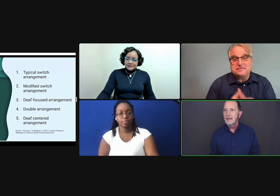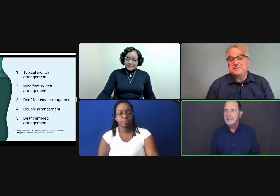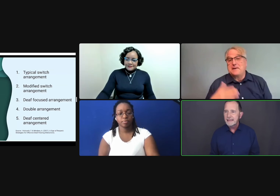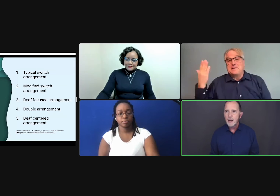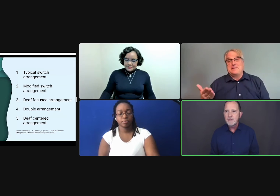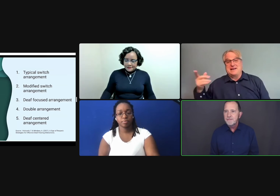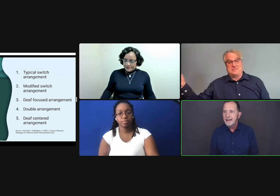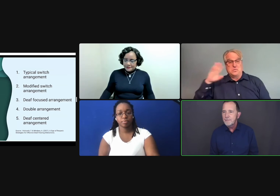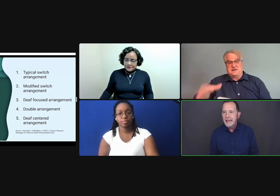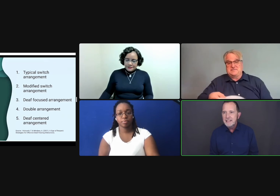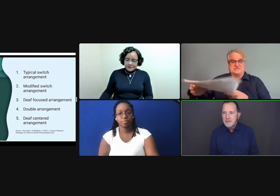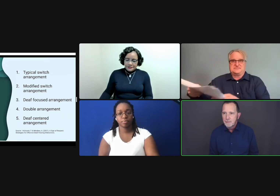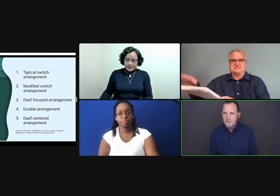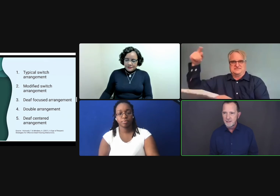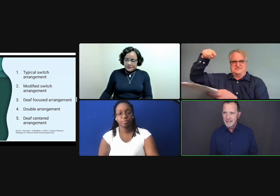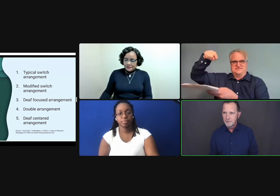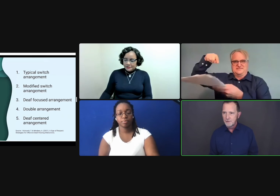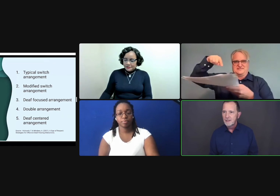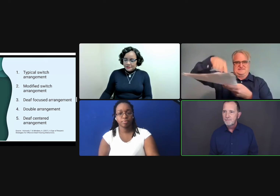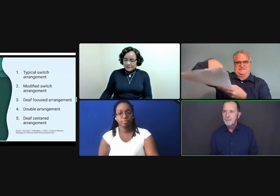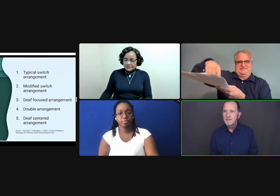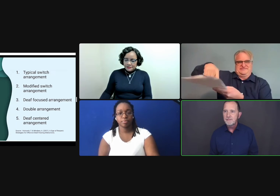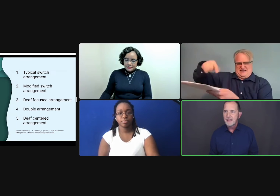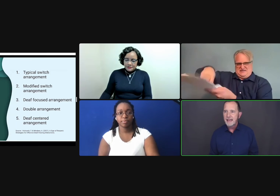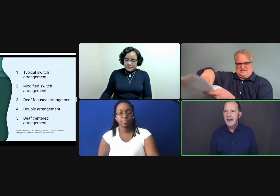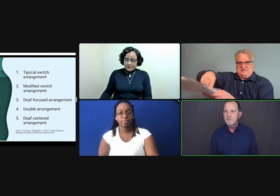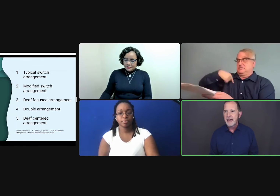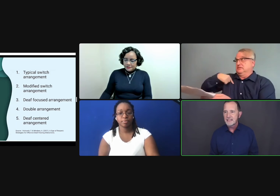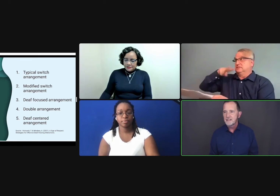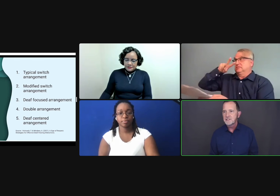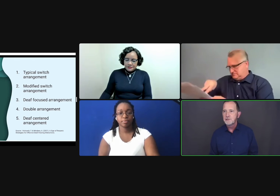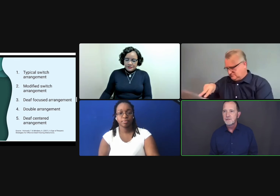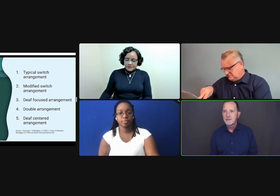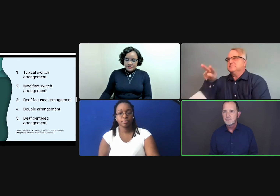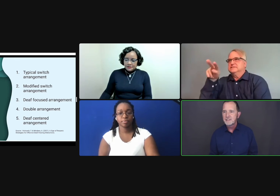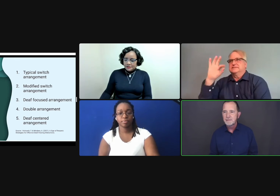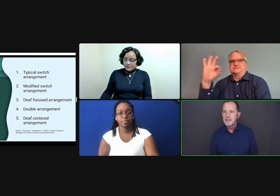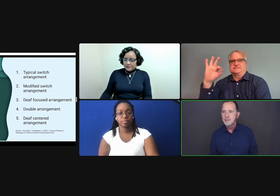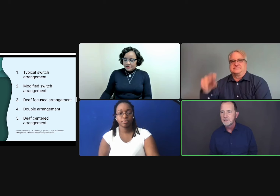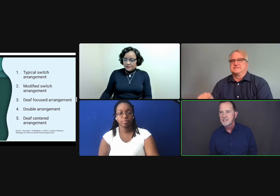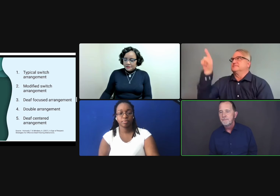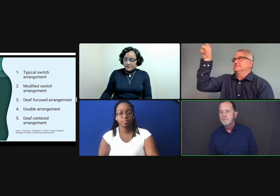And they can help me find the page number, for example. Maybe if they have access to the printed materials,